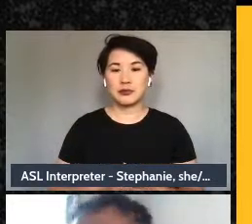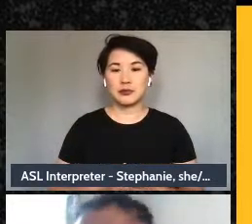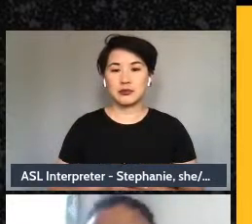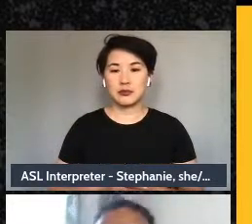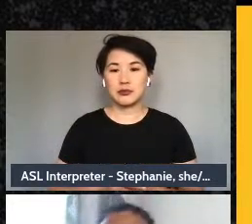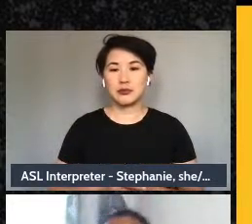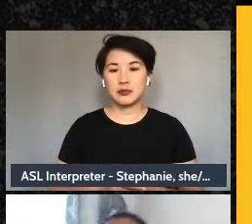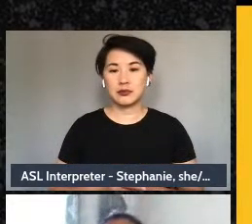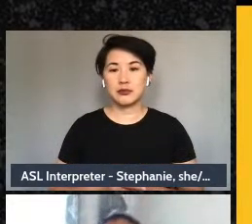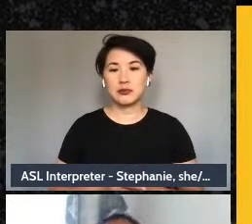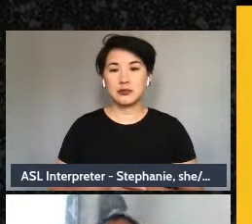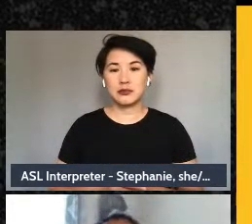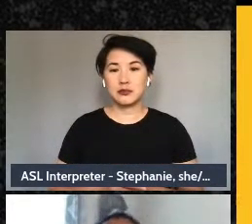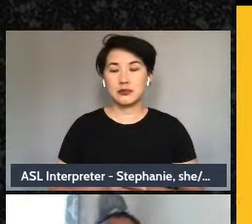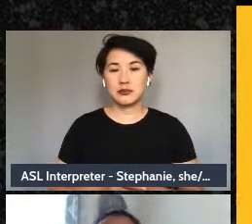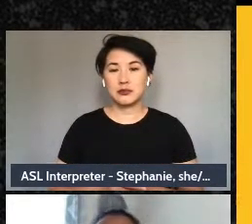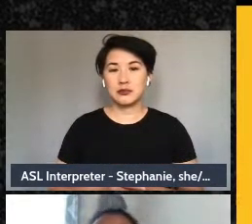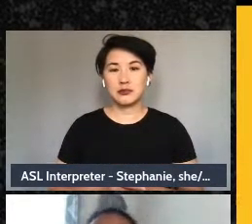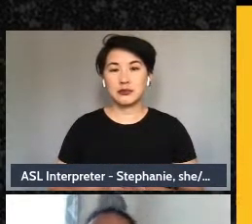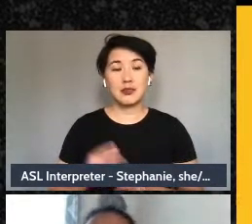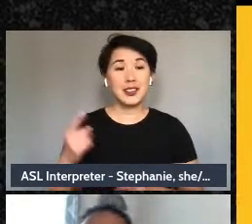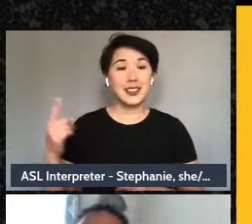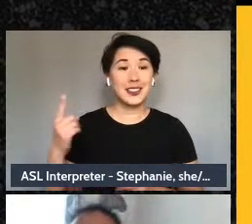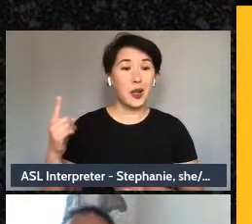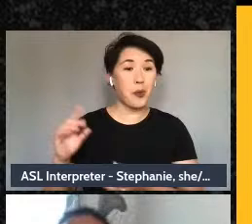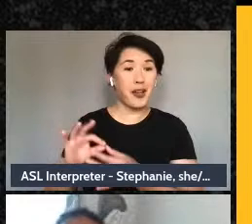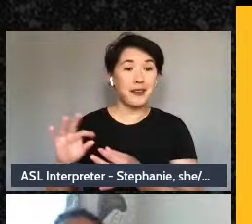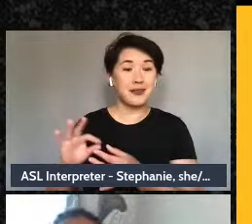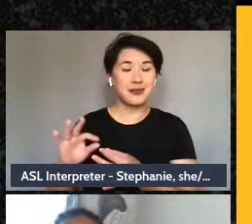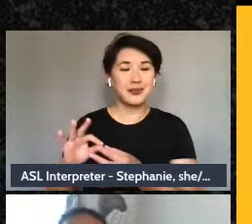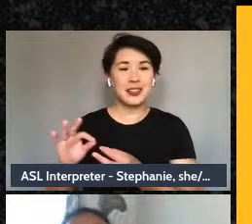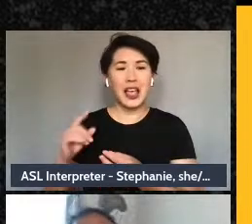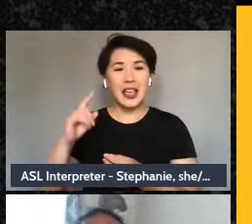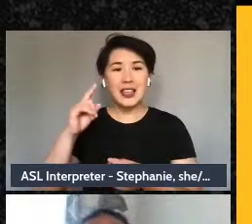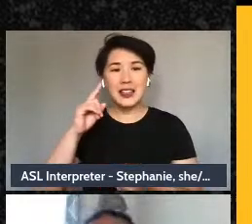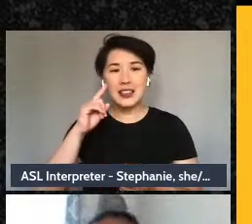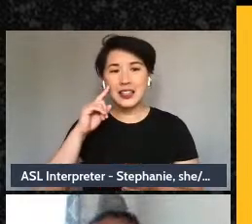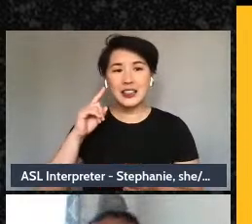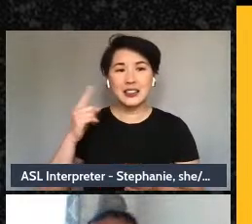Never, but someone was mentioning I think Dion, talking about never giving this